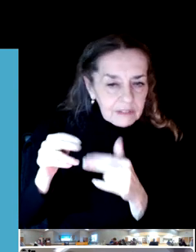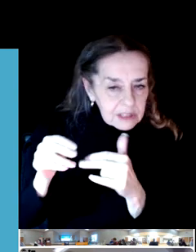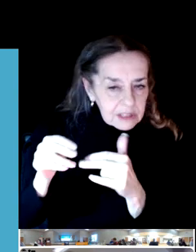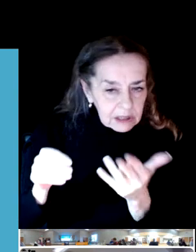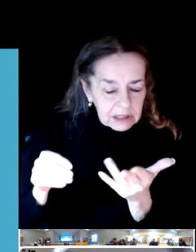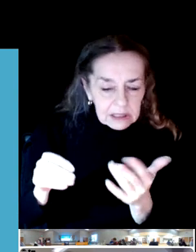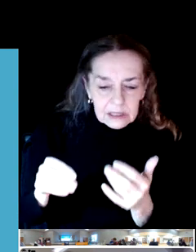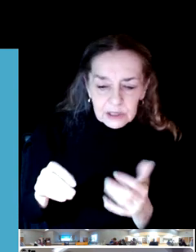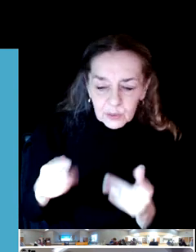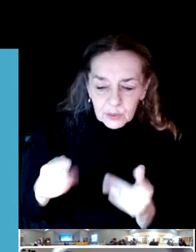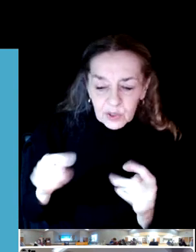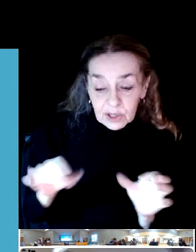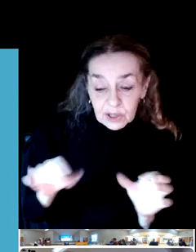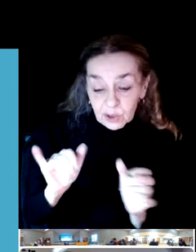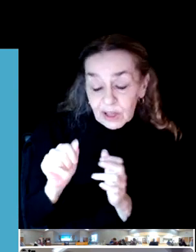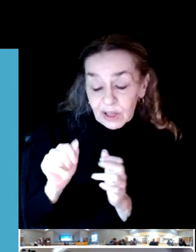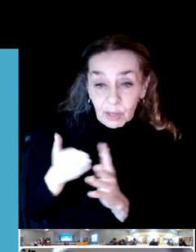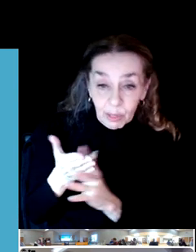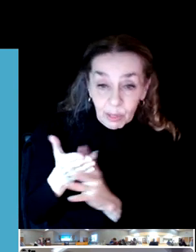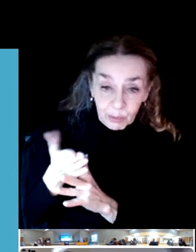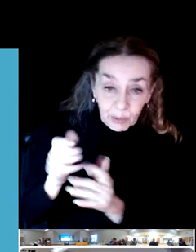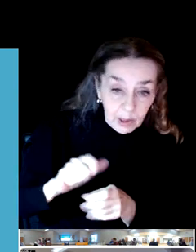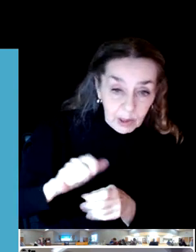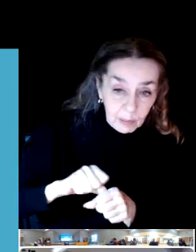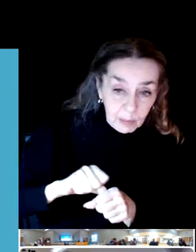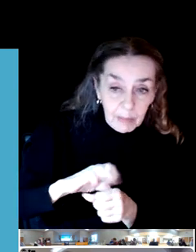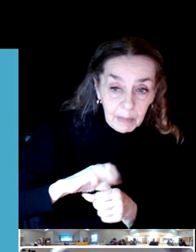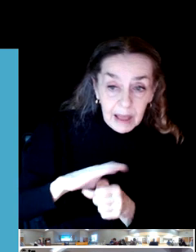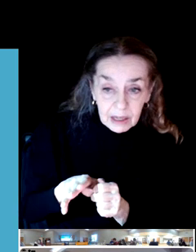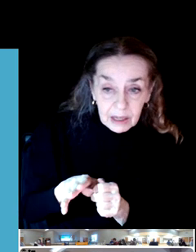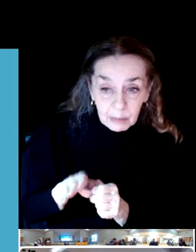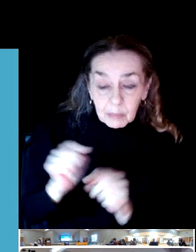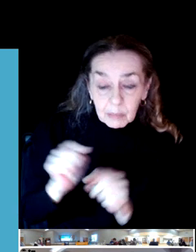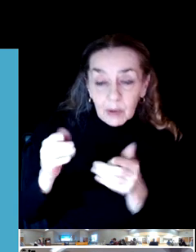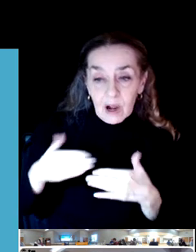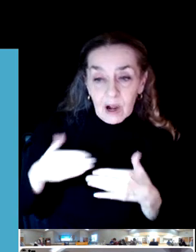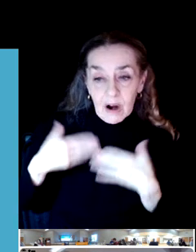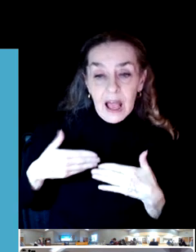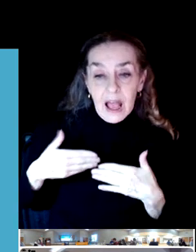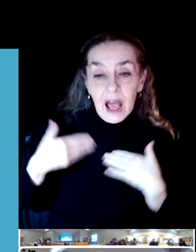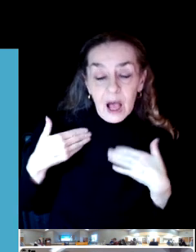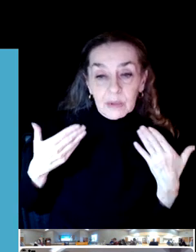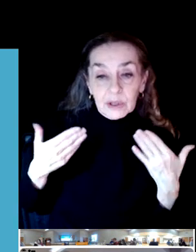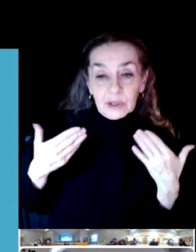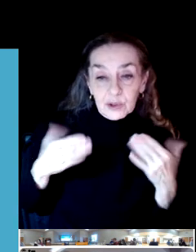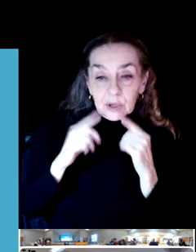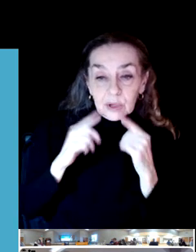So we will be very happy to announce that due to some ARPA funding that we were able